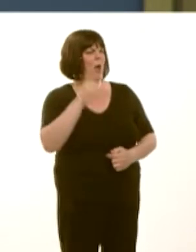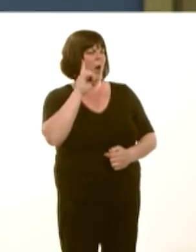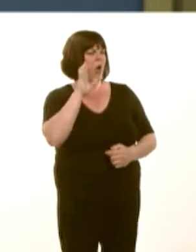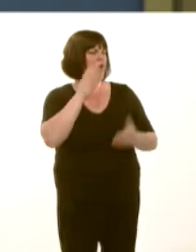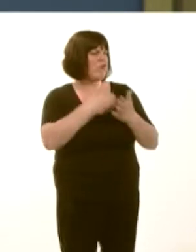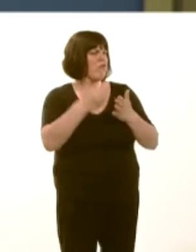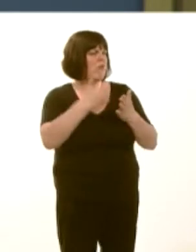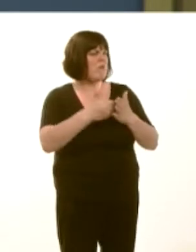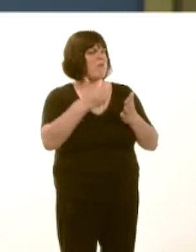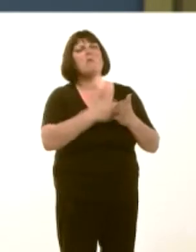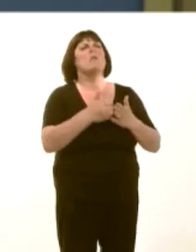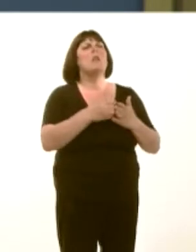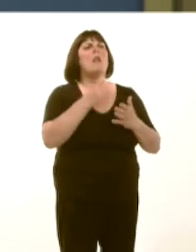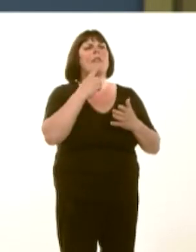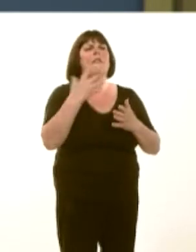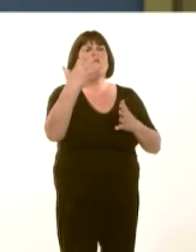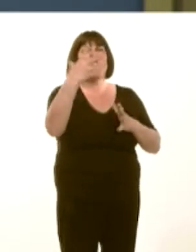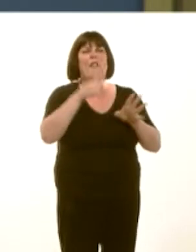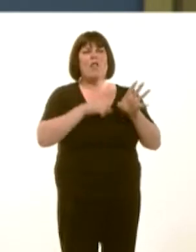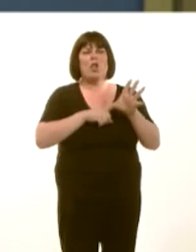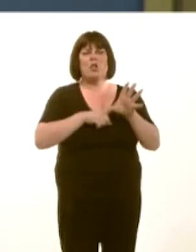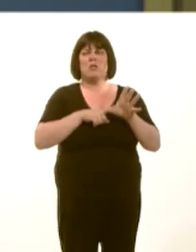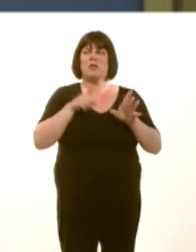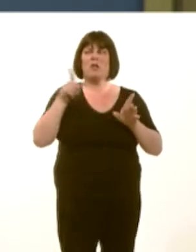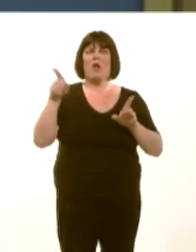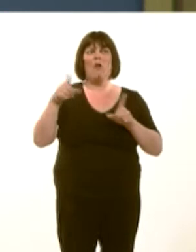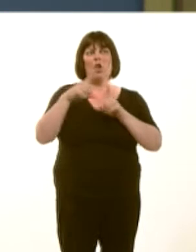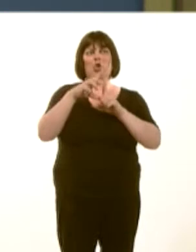hyn, Brif Weinidog, ac rwyín siwr y byddwch chiín cytuno, yw bod effaith pum mlynedd